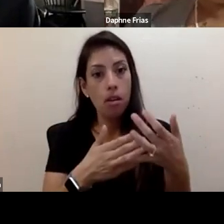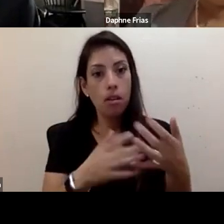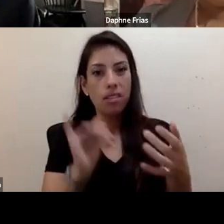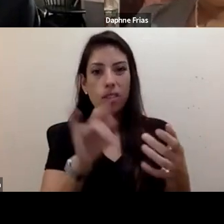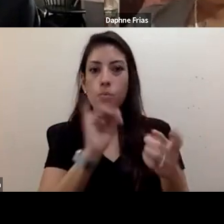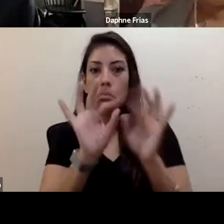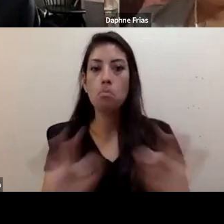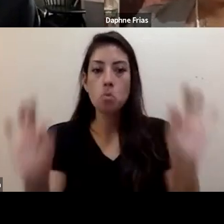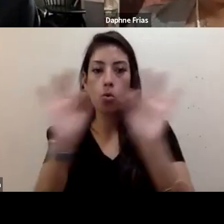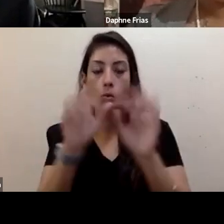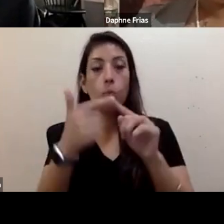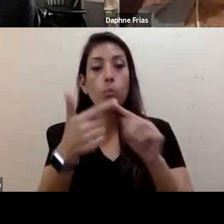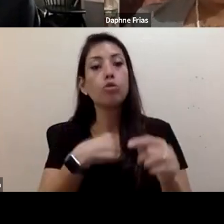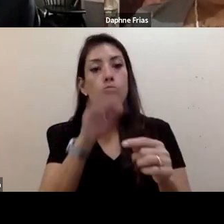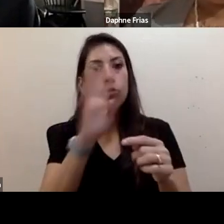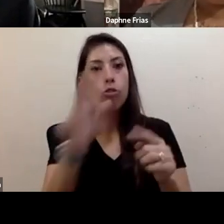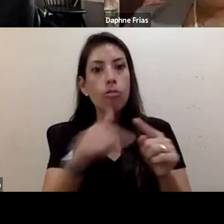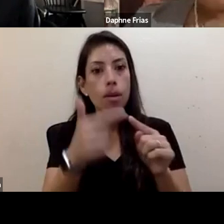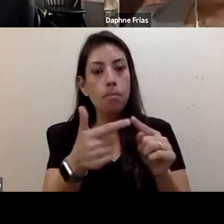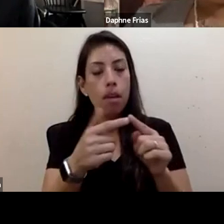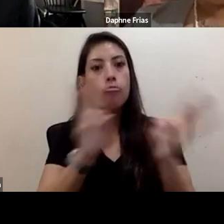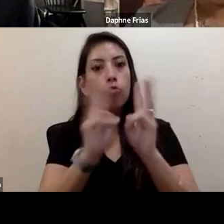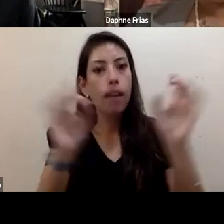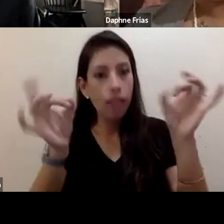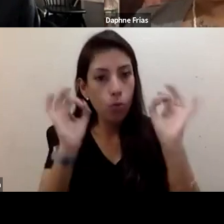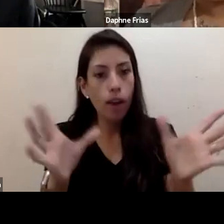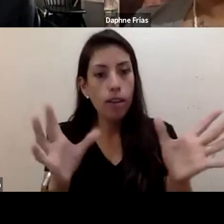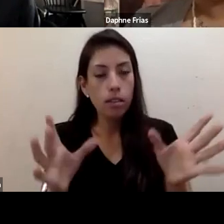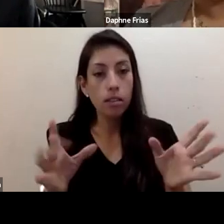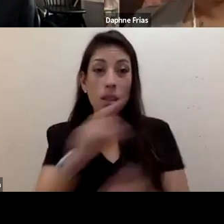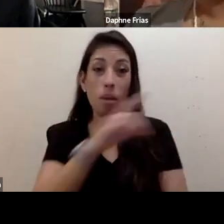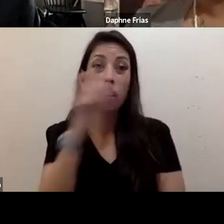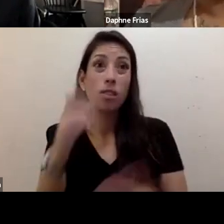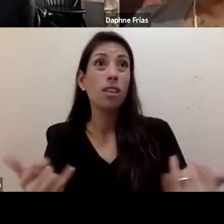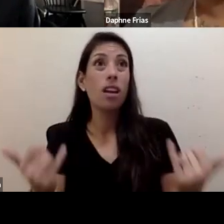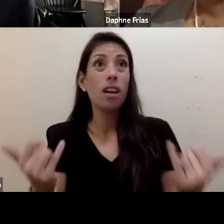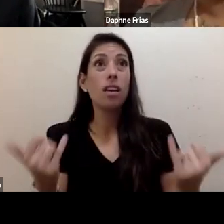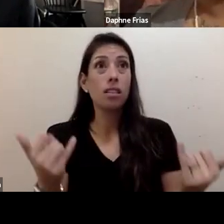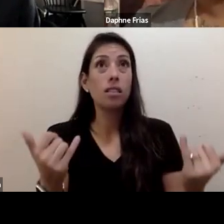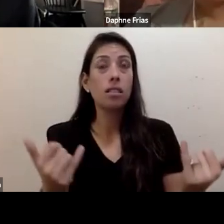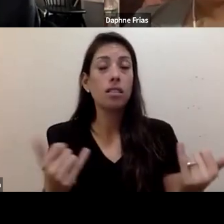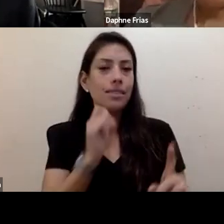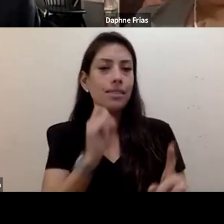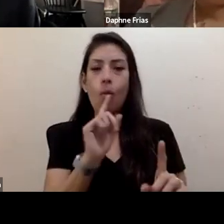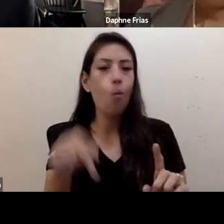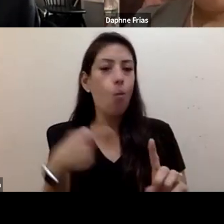when we talk about the climate crisis, because we are at a point where it's not necessarily about turning back the clock,